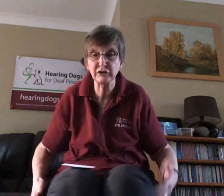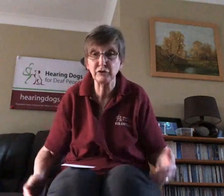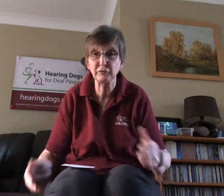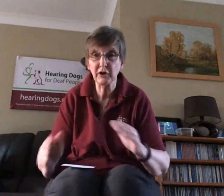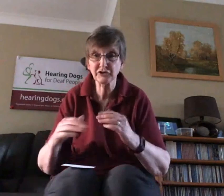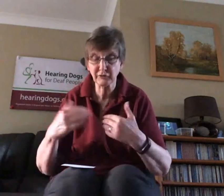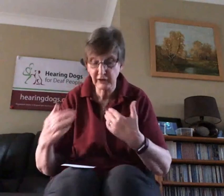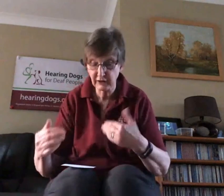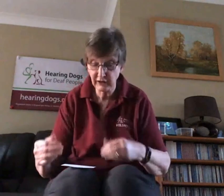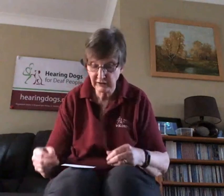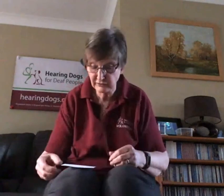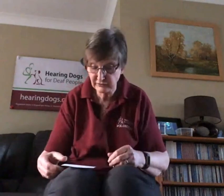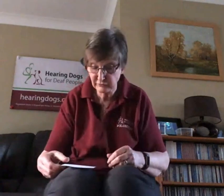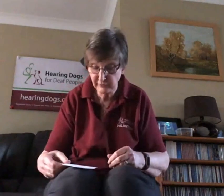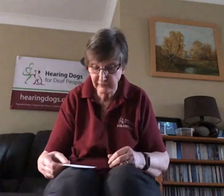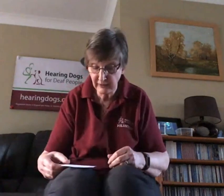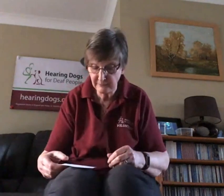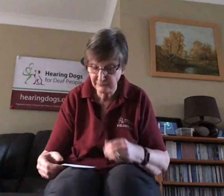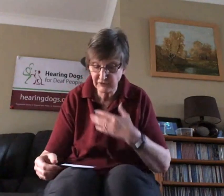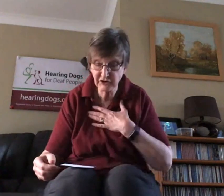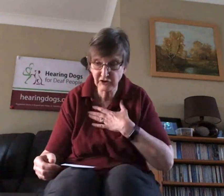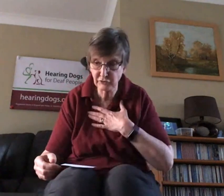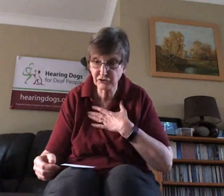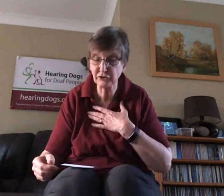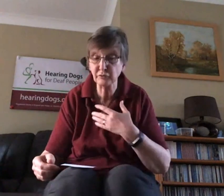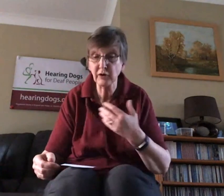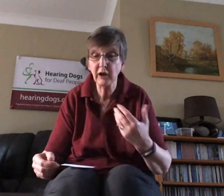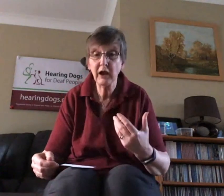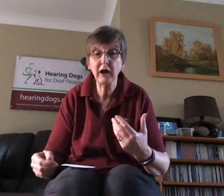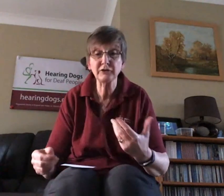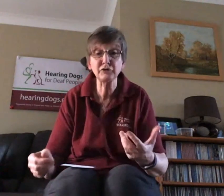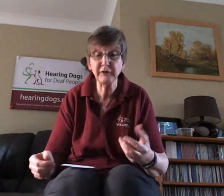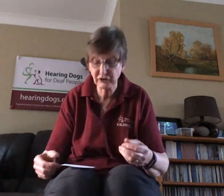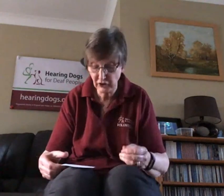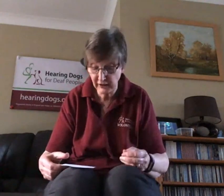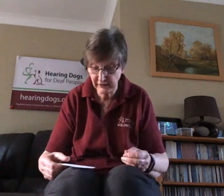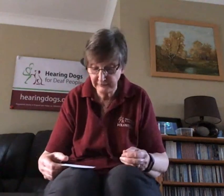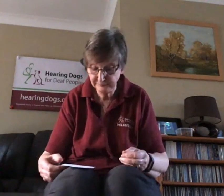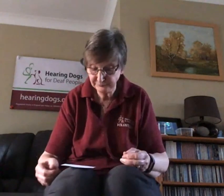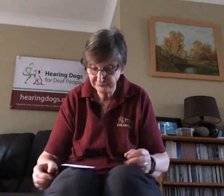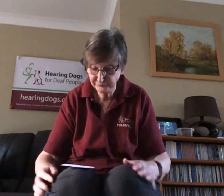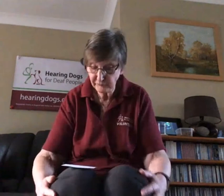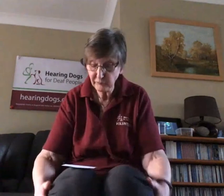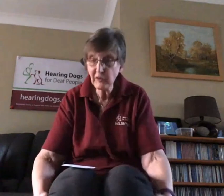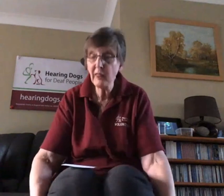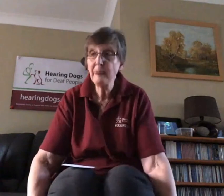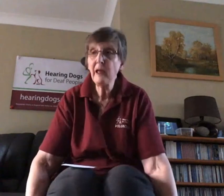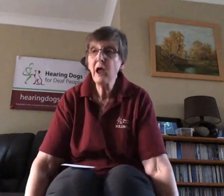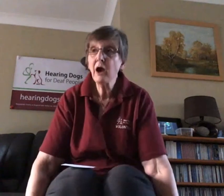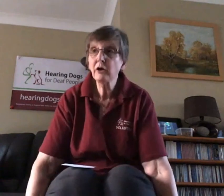rarely do, so they can continue to do their training.